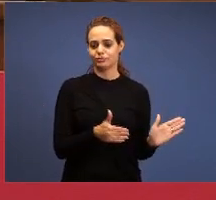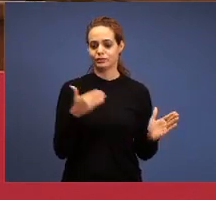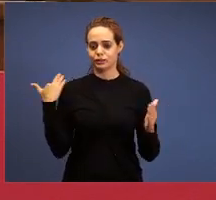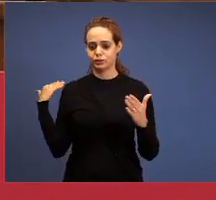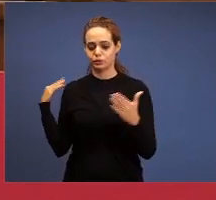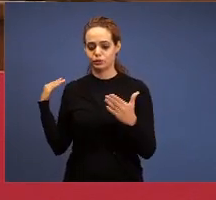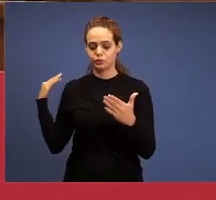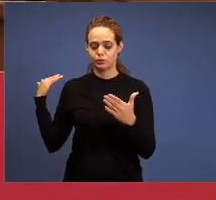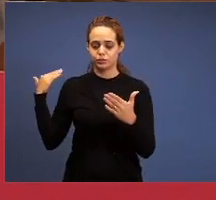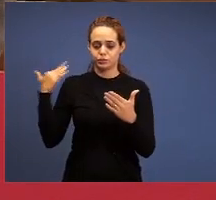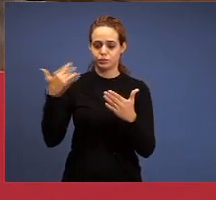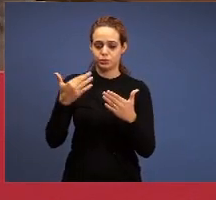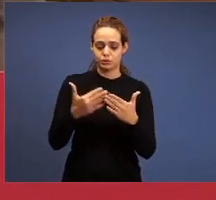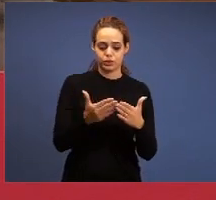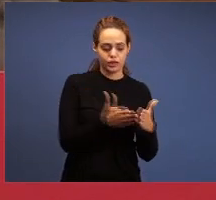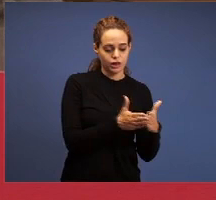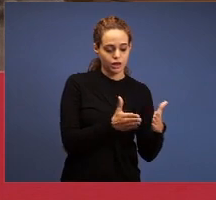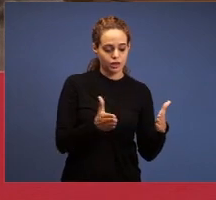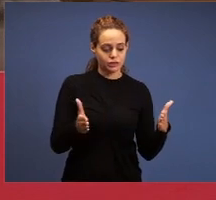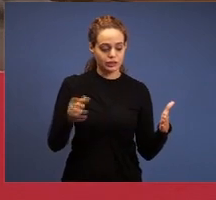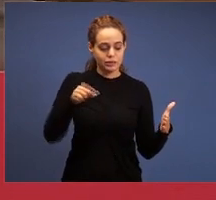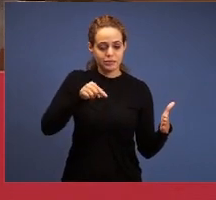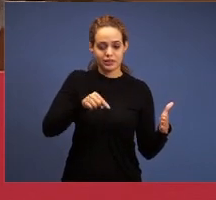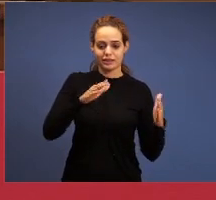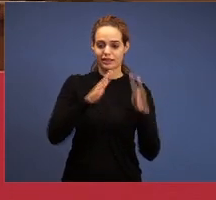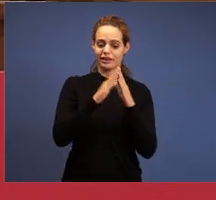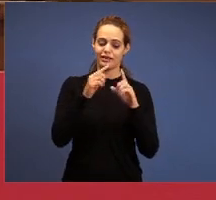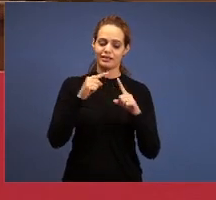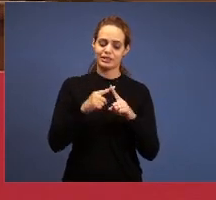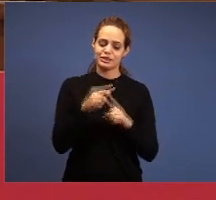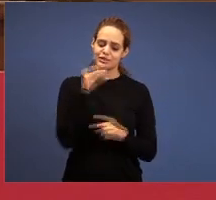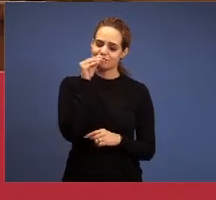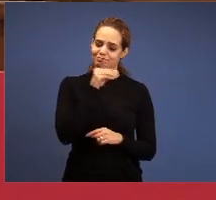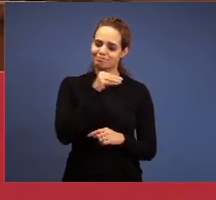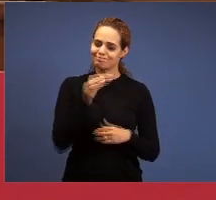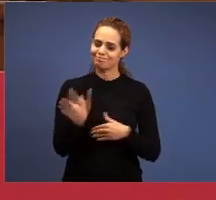you begin to see the difficulties that she enters, because she starts to